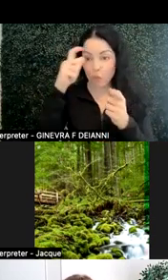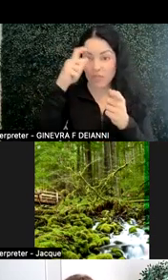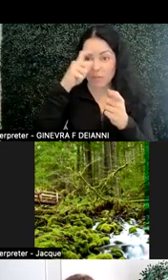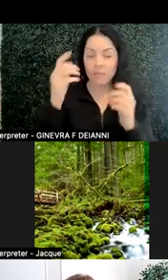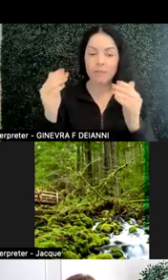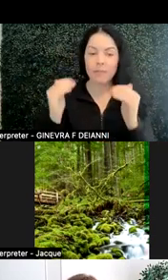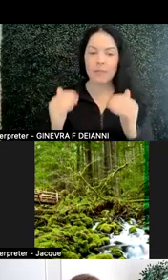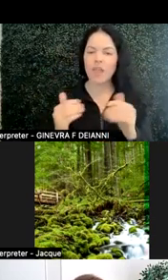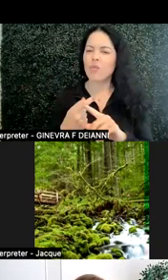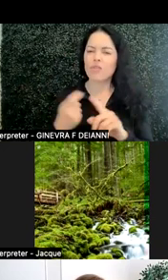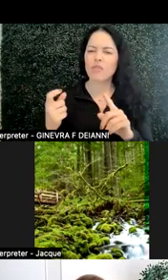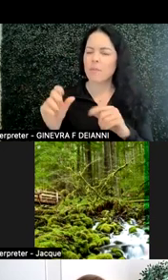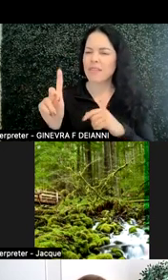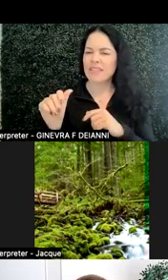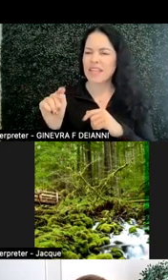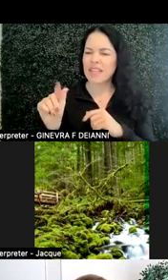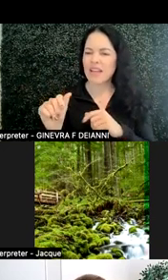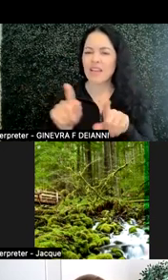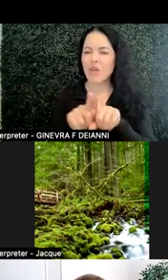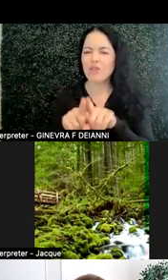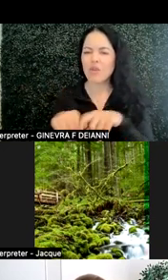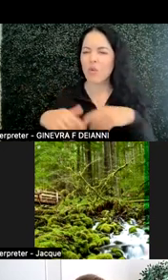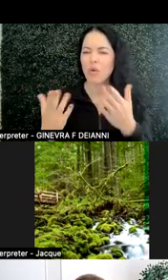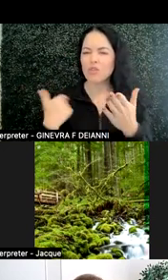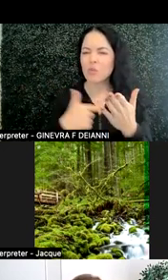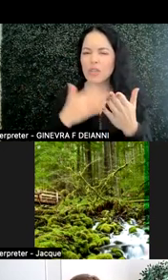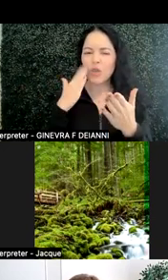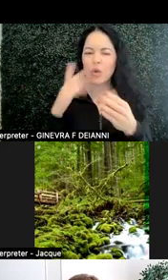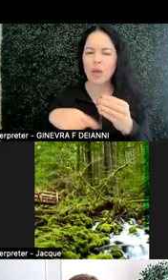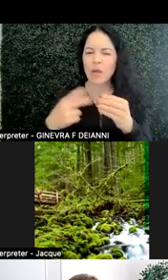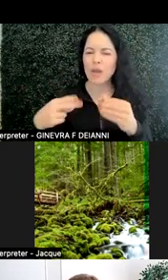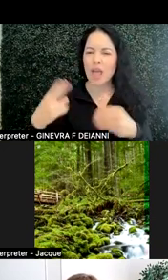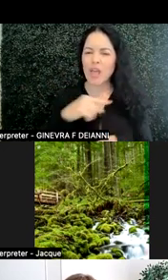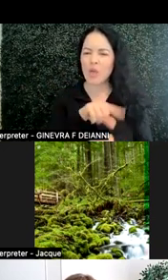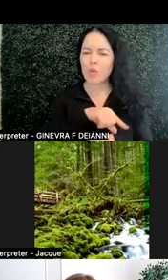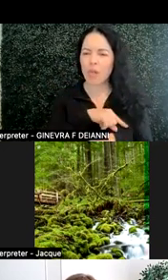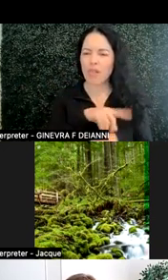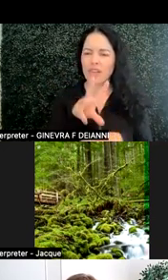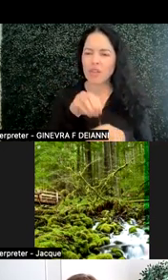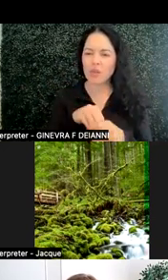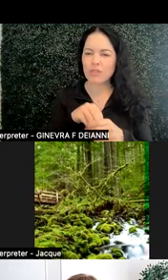but then also what we know about high quality inclusive learning environments and instruction.